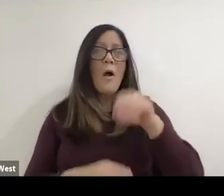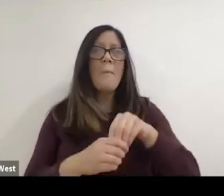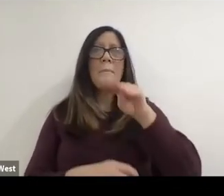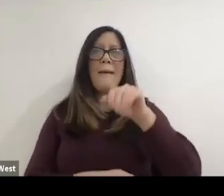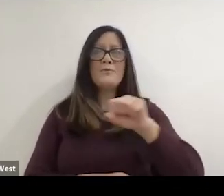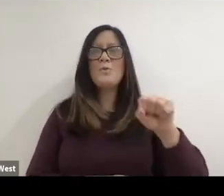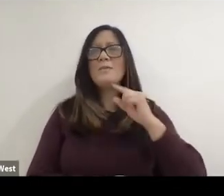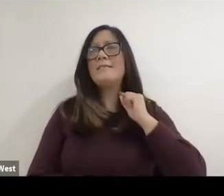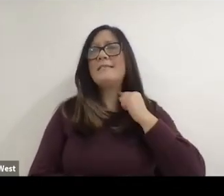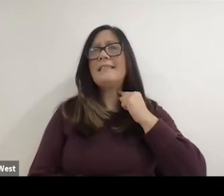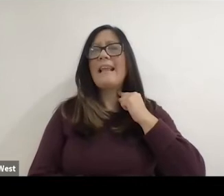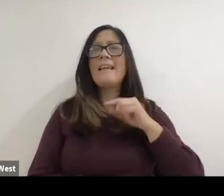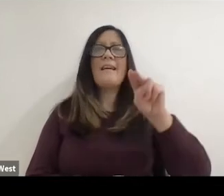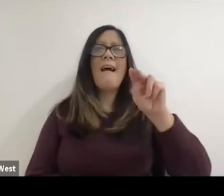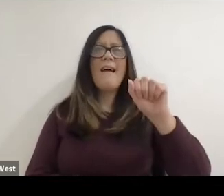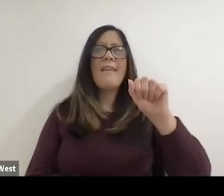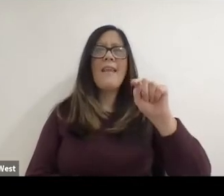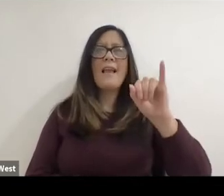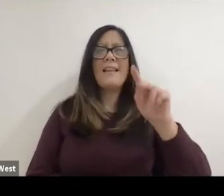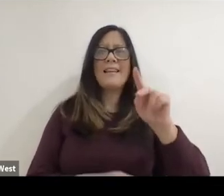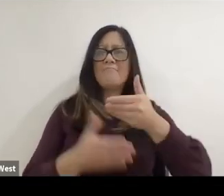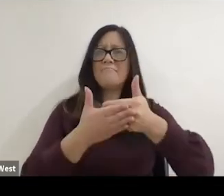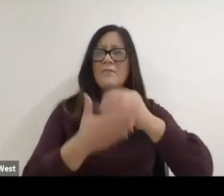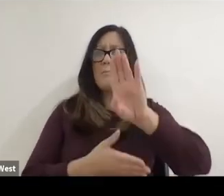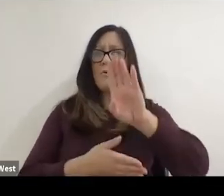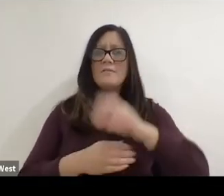MA, so just outside of Boston and for me it was actually growing up